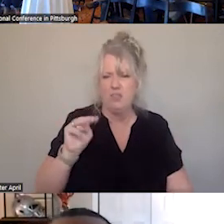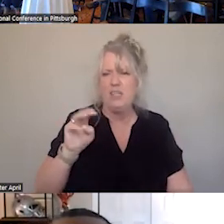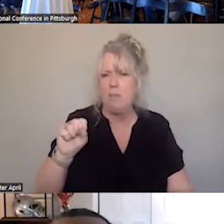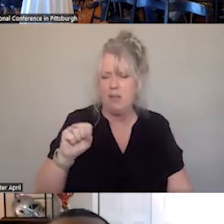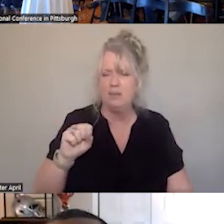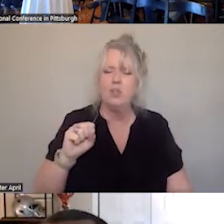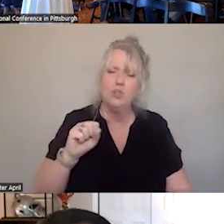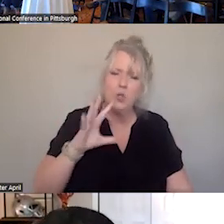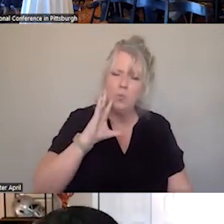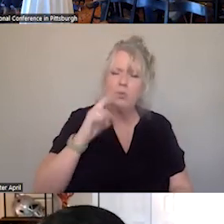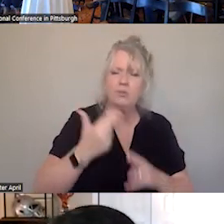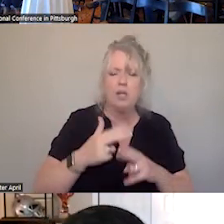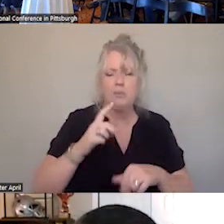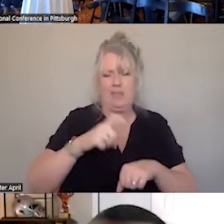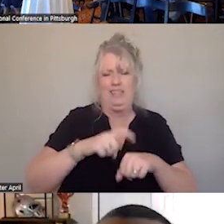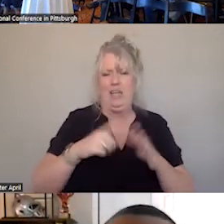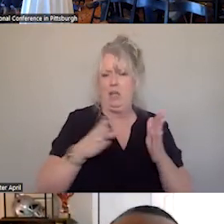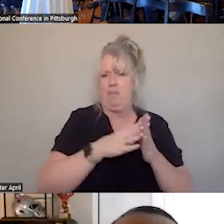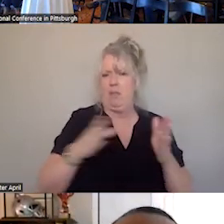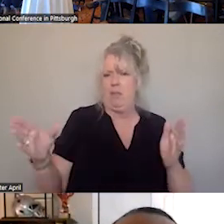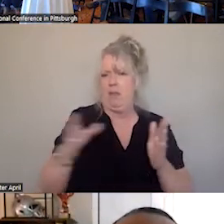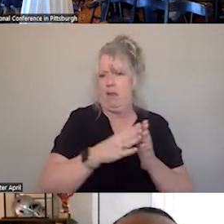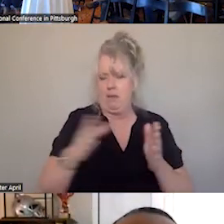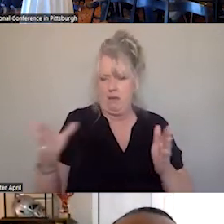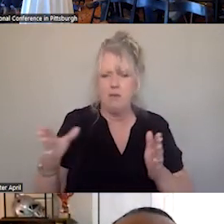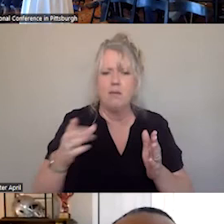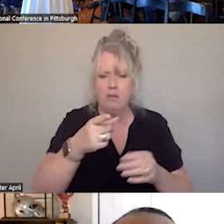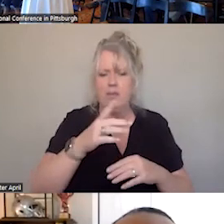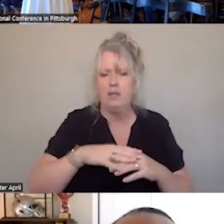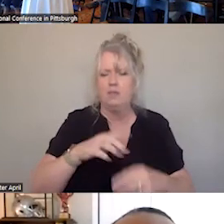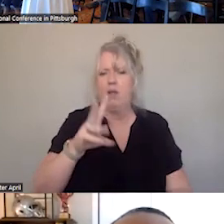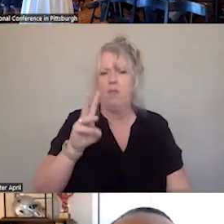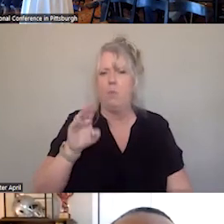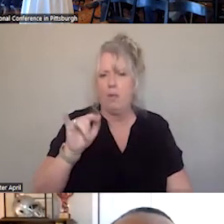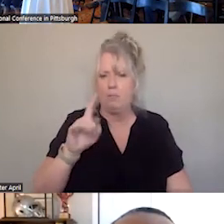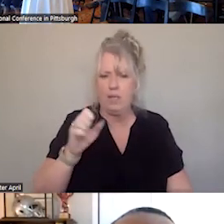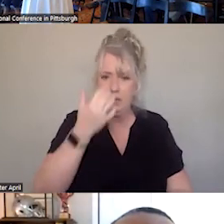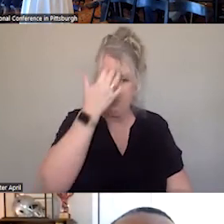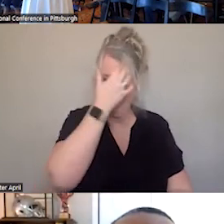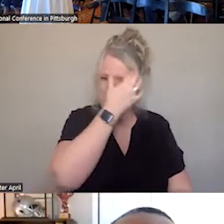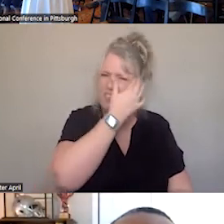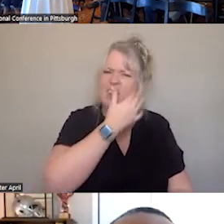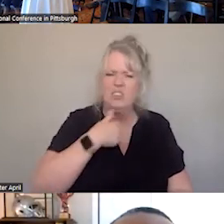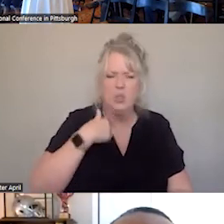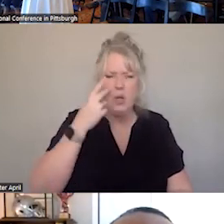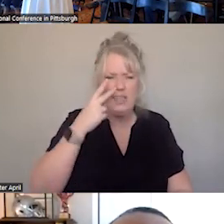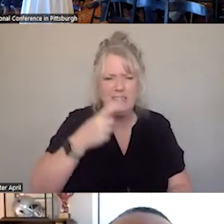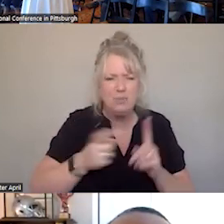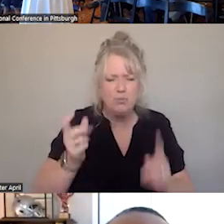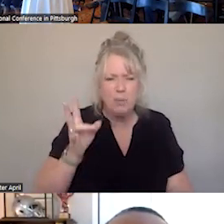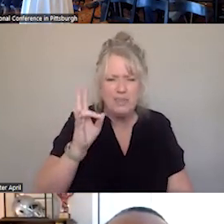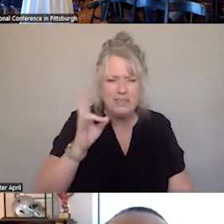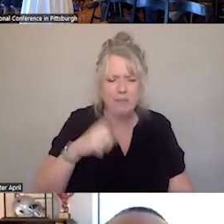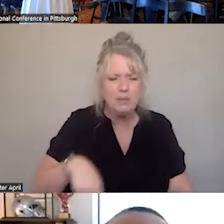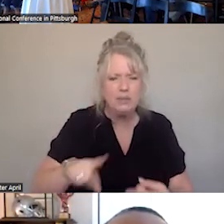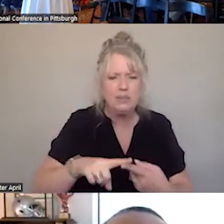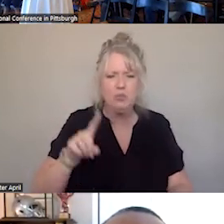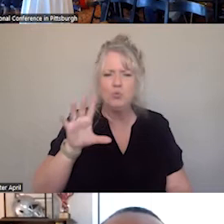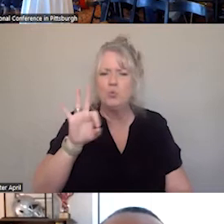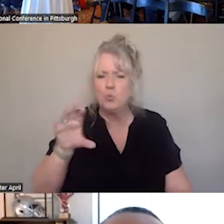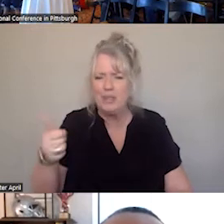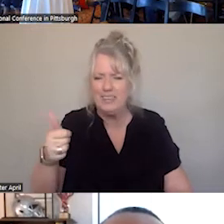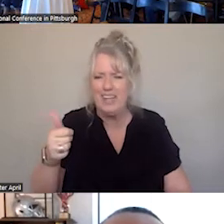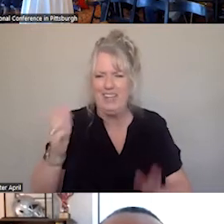BIT ABOUT THE TIME LINE. ON THE EMS WEBSITE. I SEE HERE, GOING FROM 70s TO 2010. SO TAKE IT AWAY,